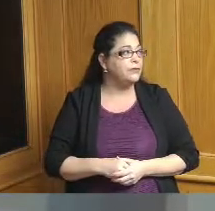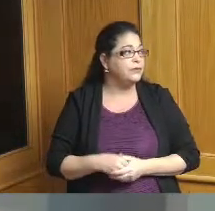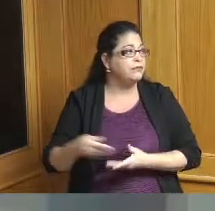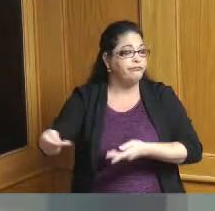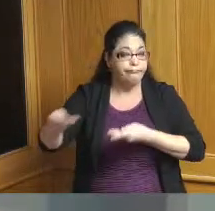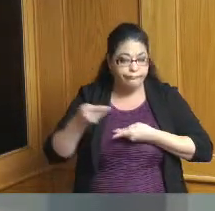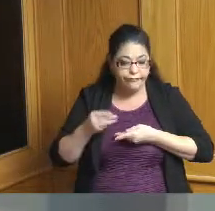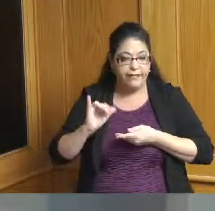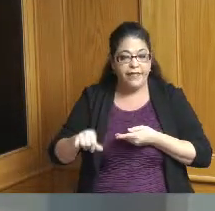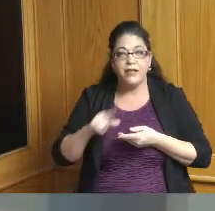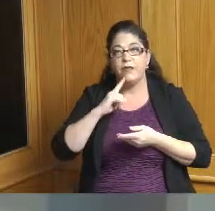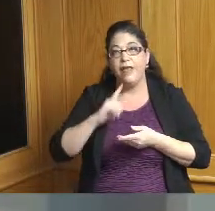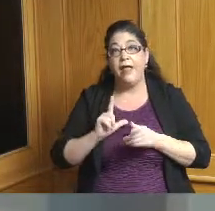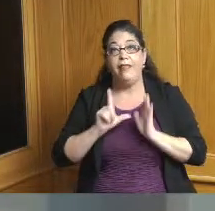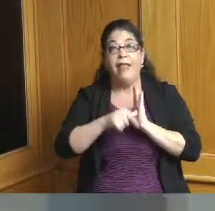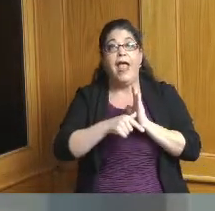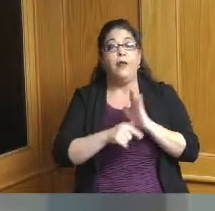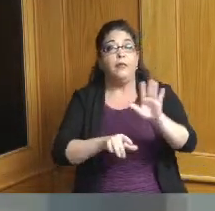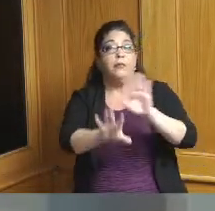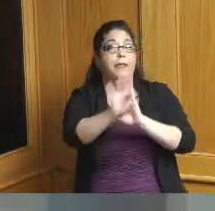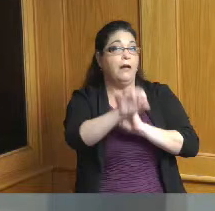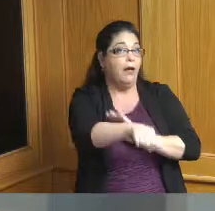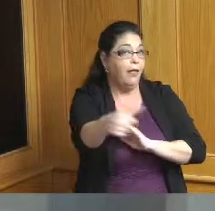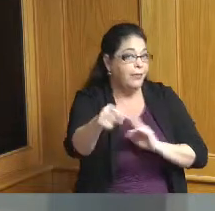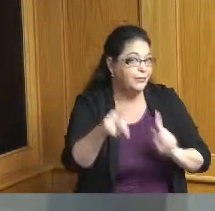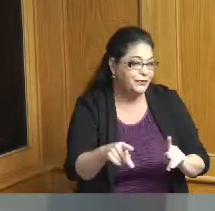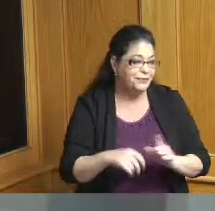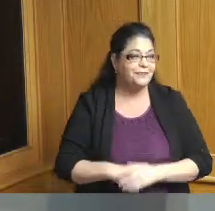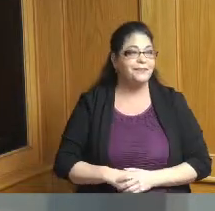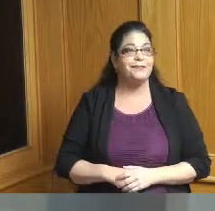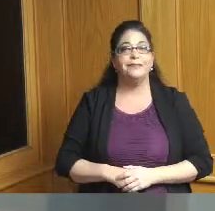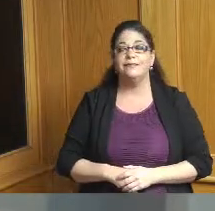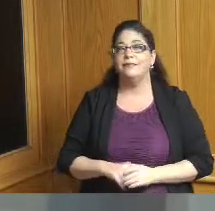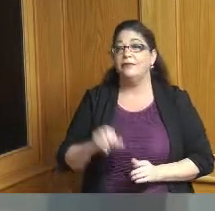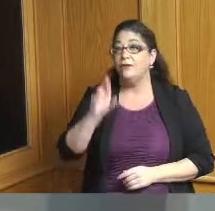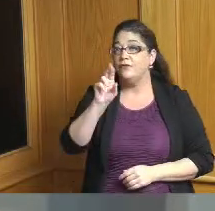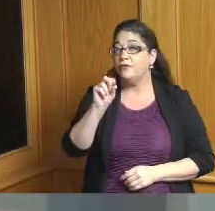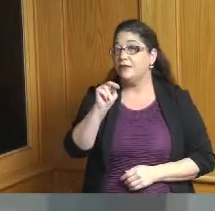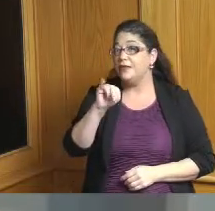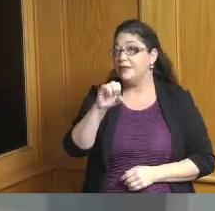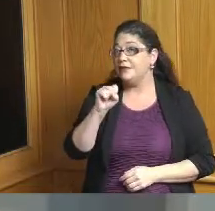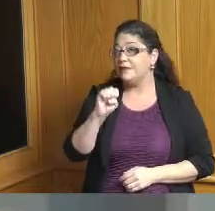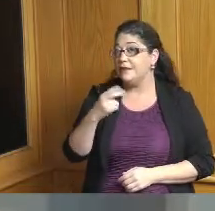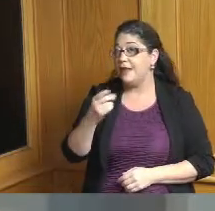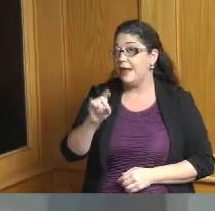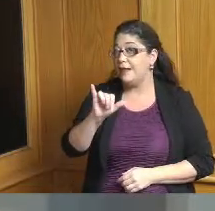or later anyway so I'd like to ask miss will needs handy if you'd like to come up and say a few words